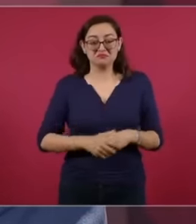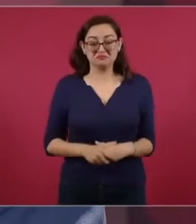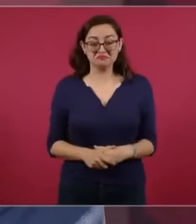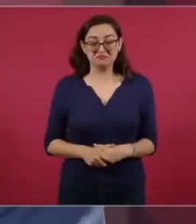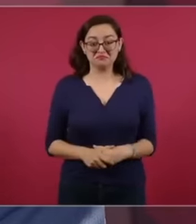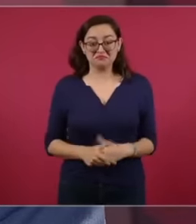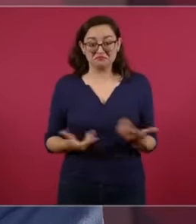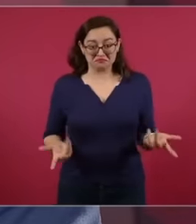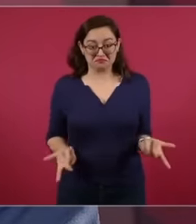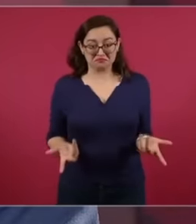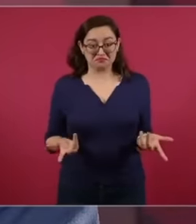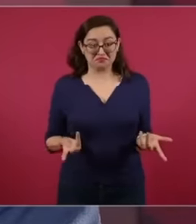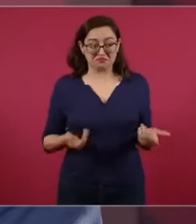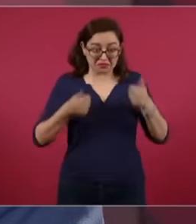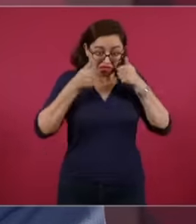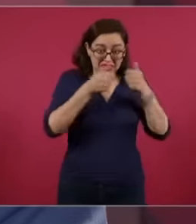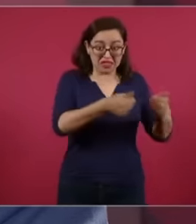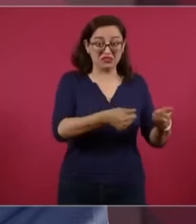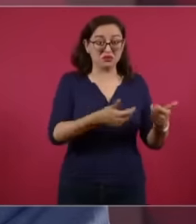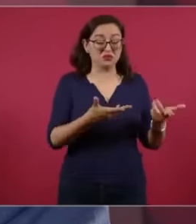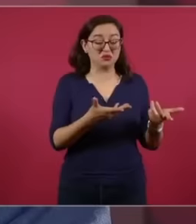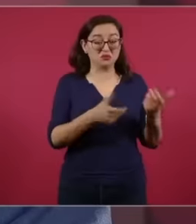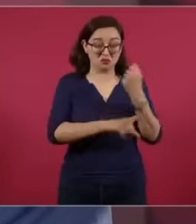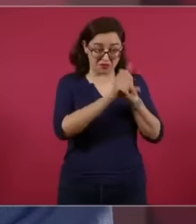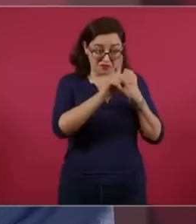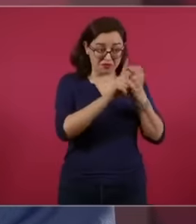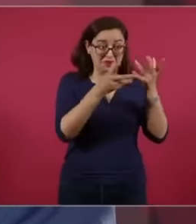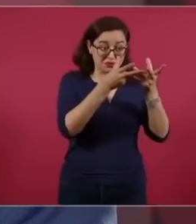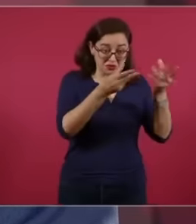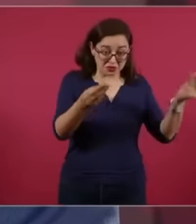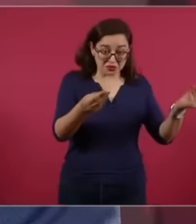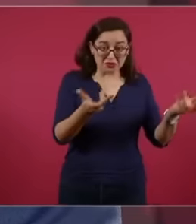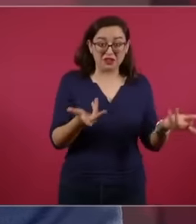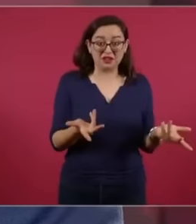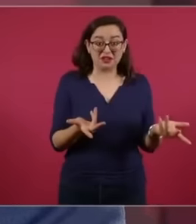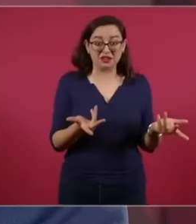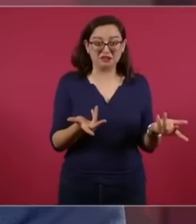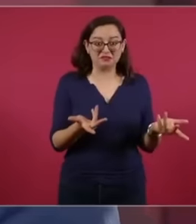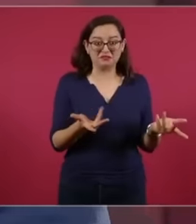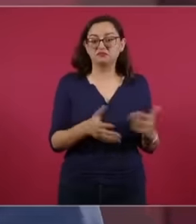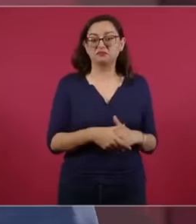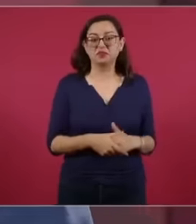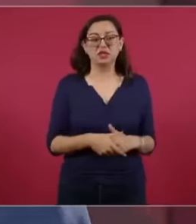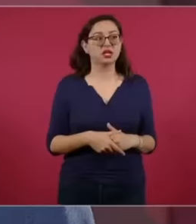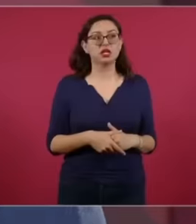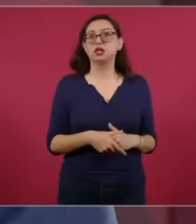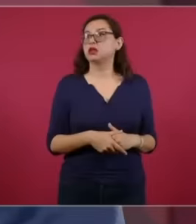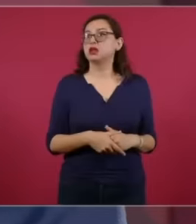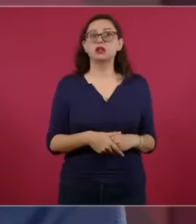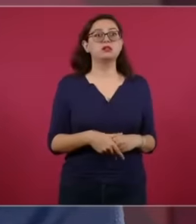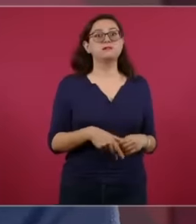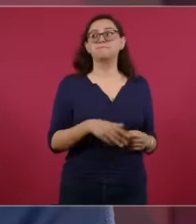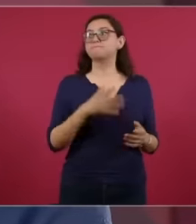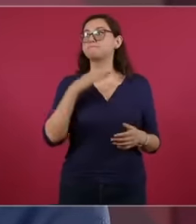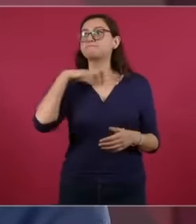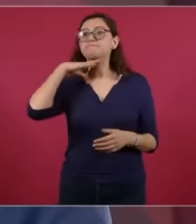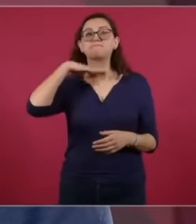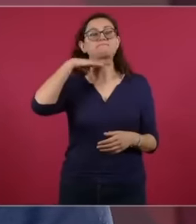that Don't let them look any further south